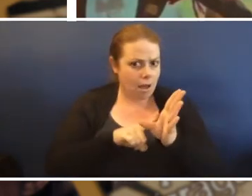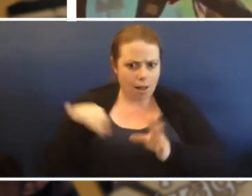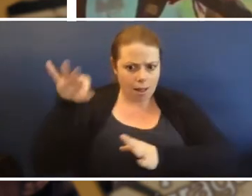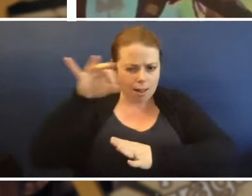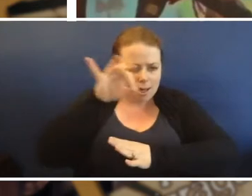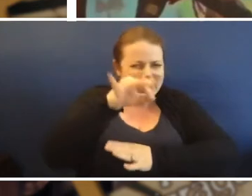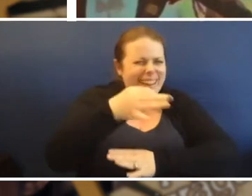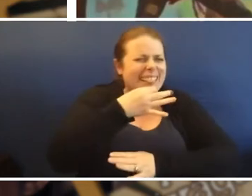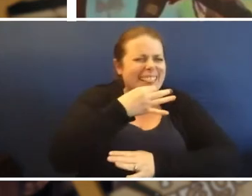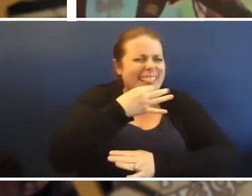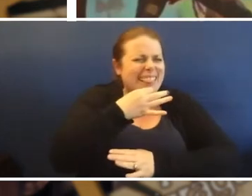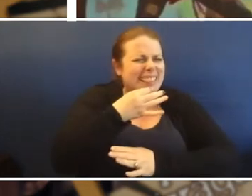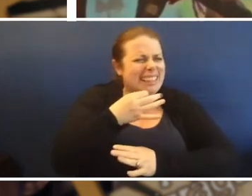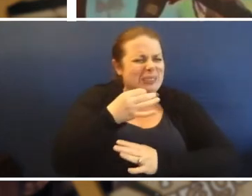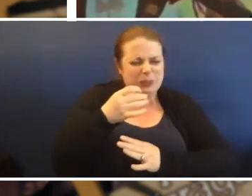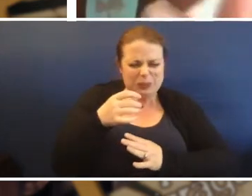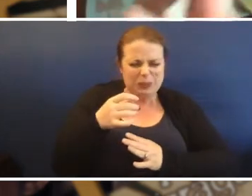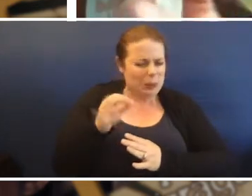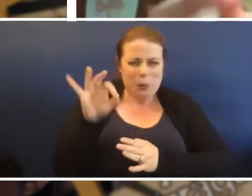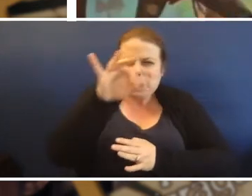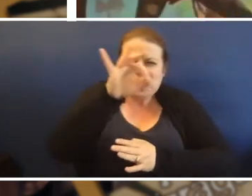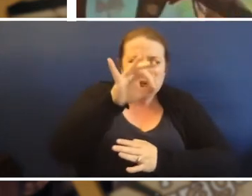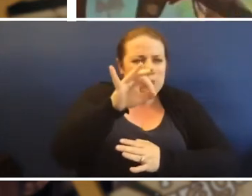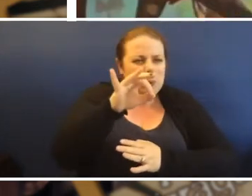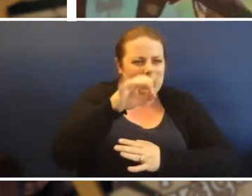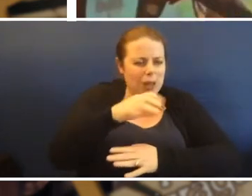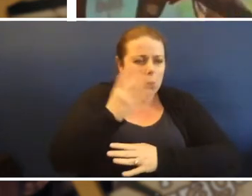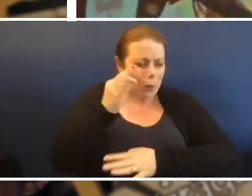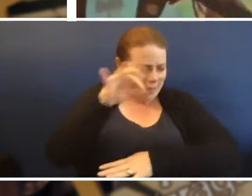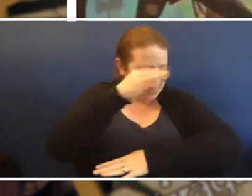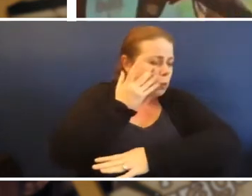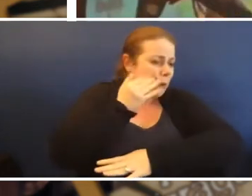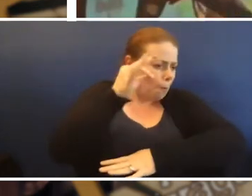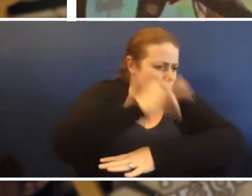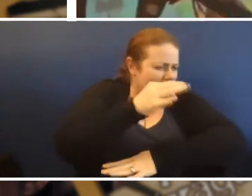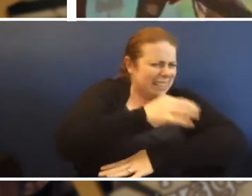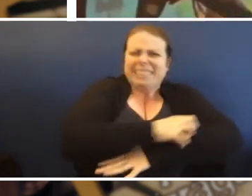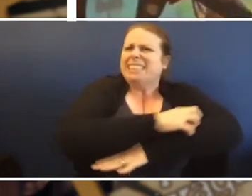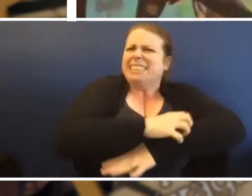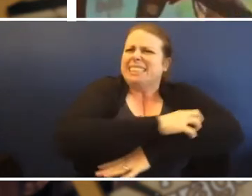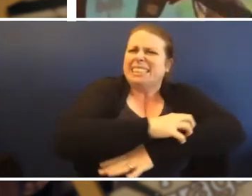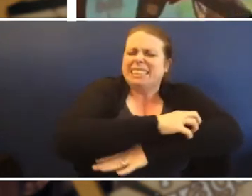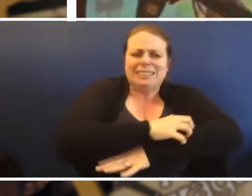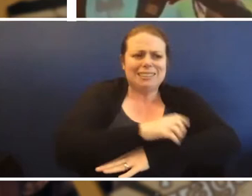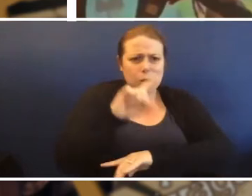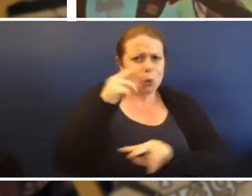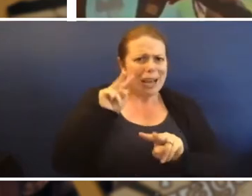They're little itty, bitty, bitty, bitty, scratchy things and you can't see him and what